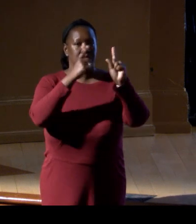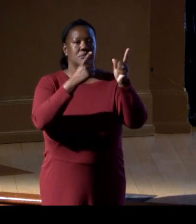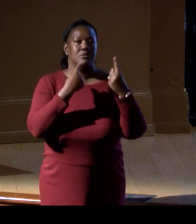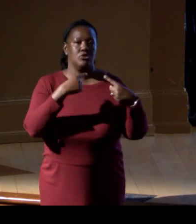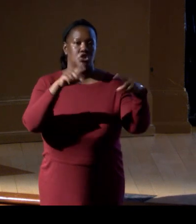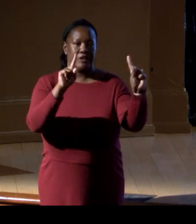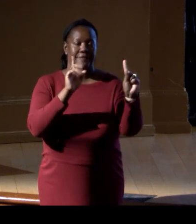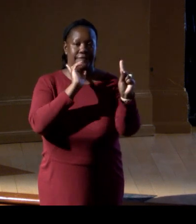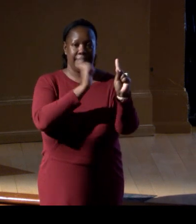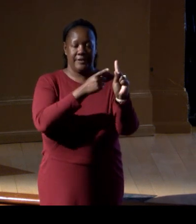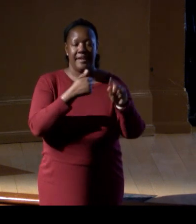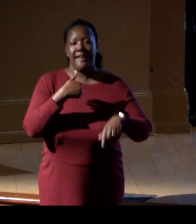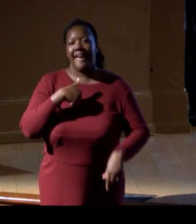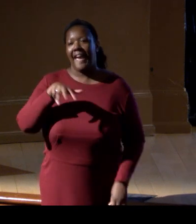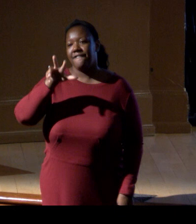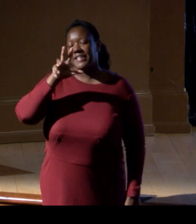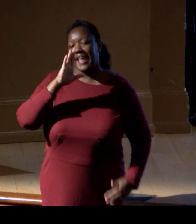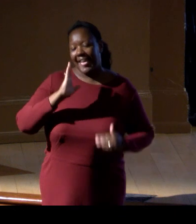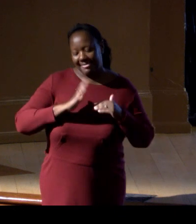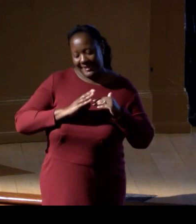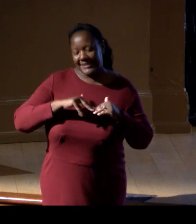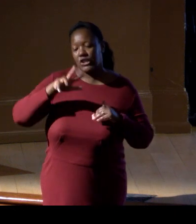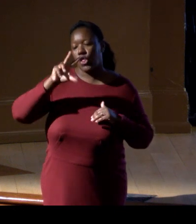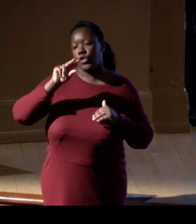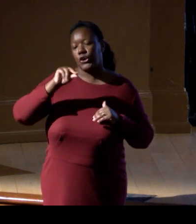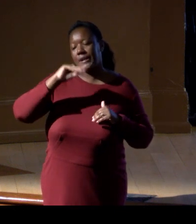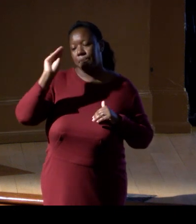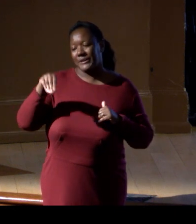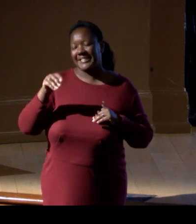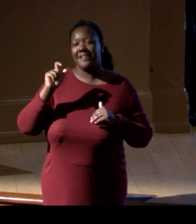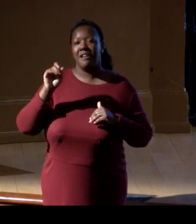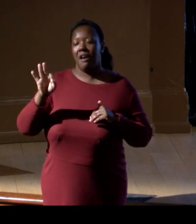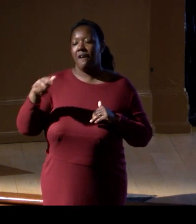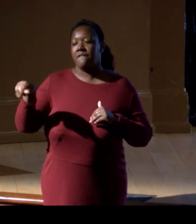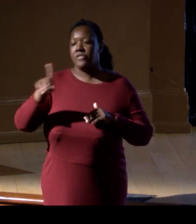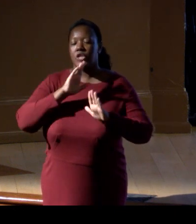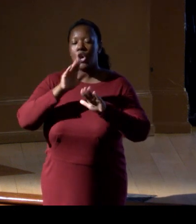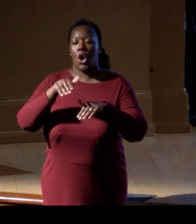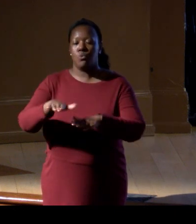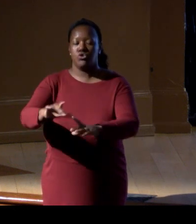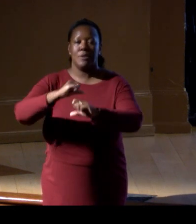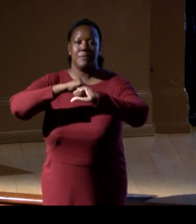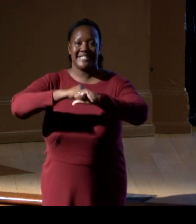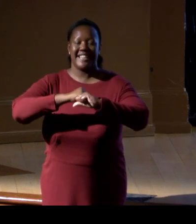having 30%, at least 30% of the ocean protected by 2030, because that's the only way that we are going to prevent